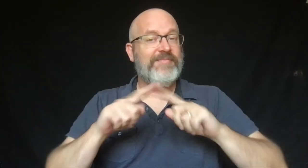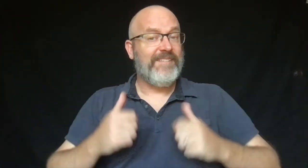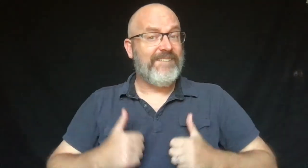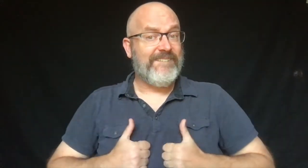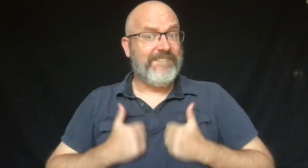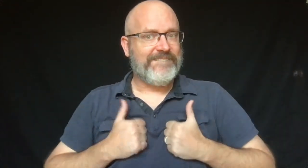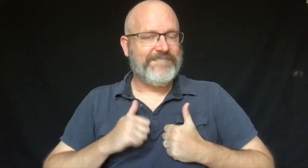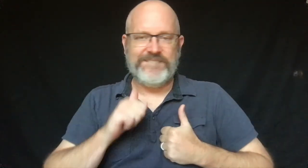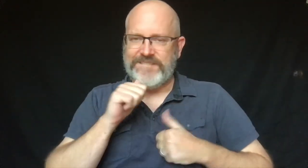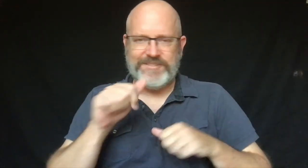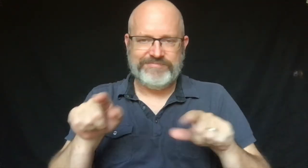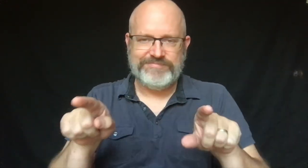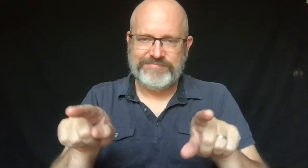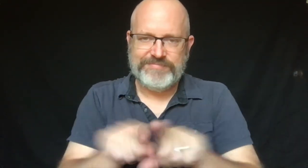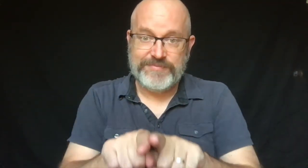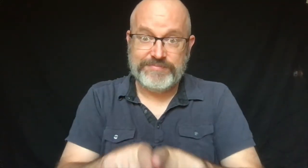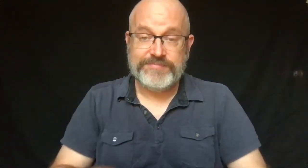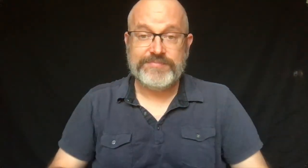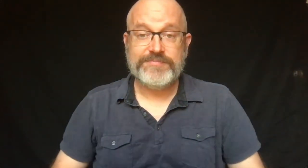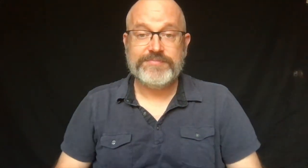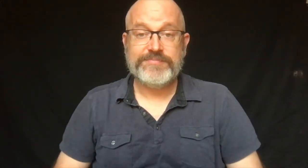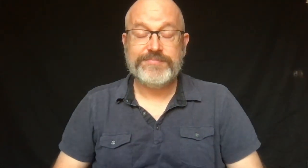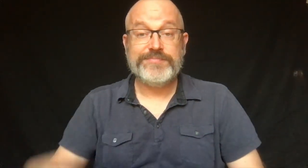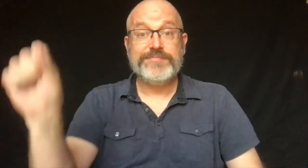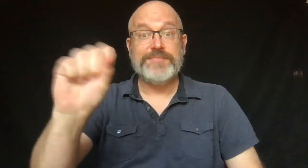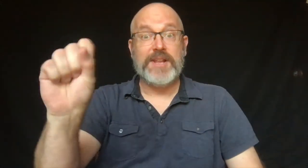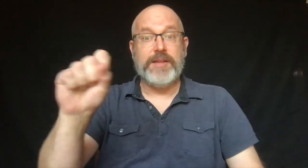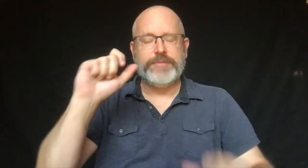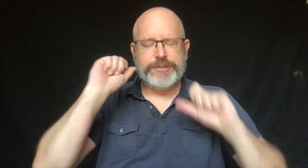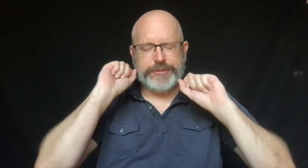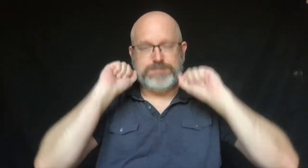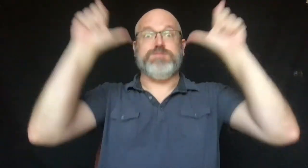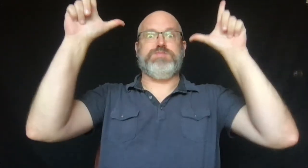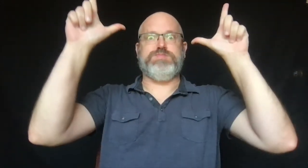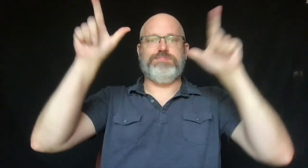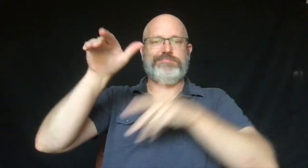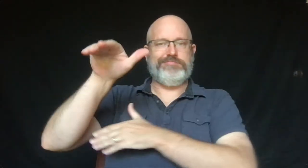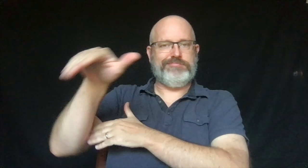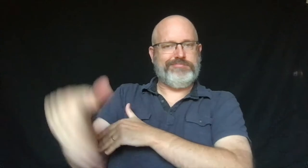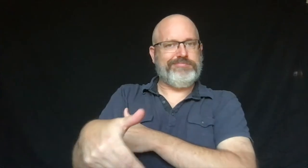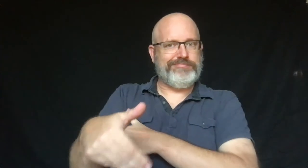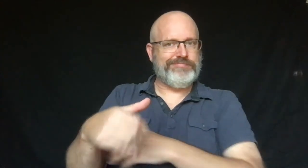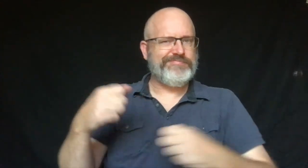The tornado was over but life was not the same yet.